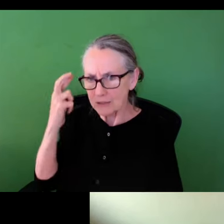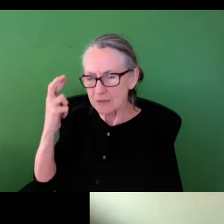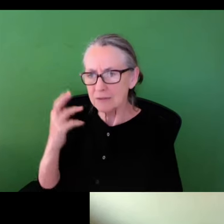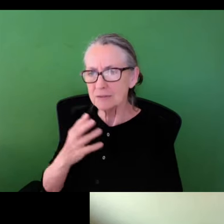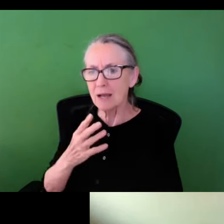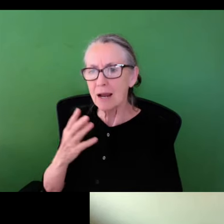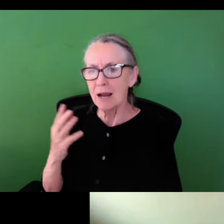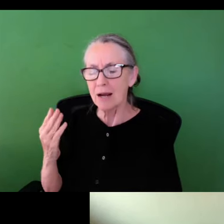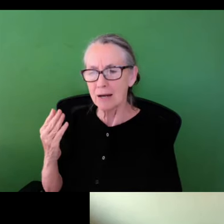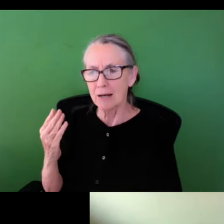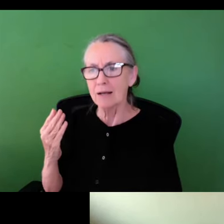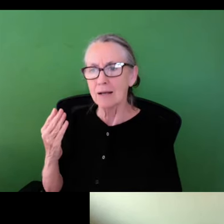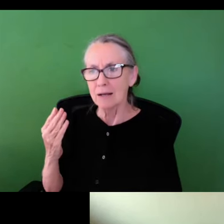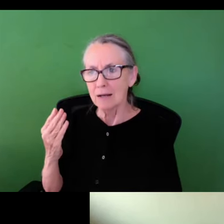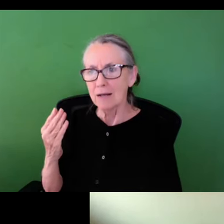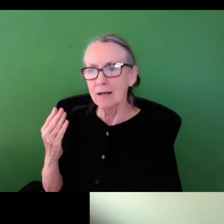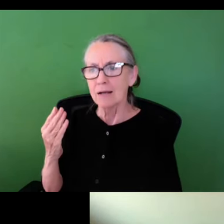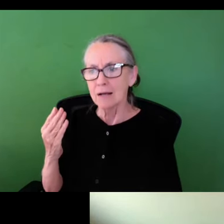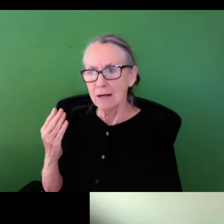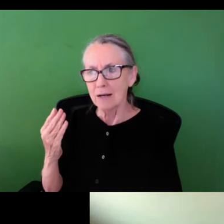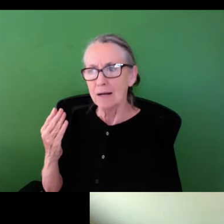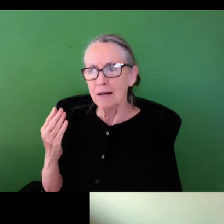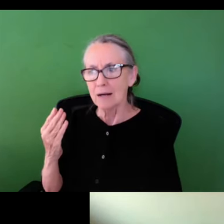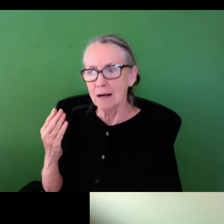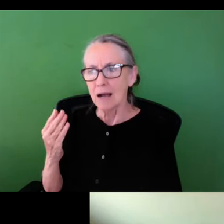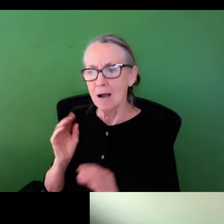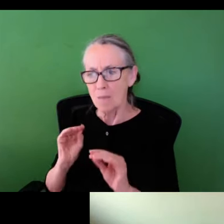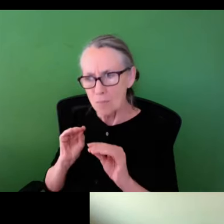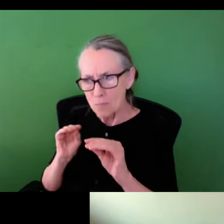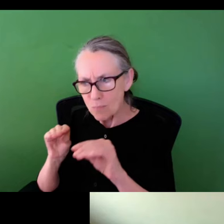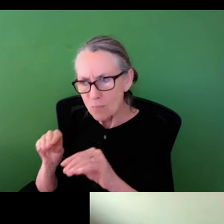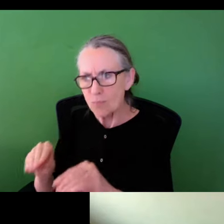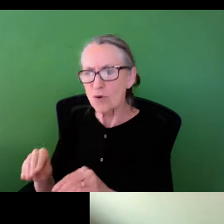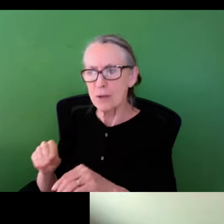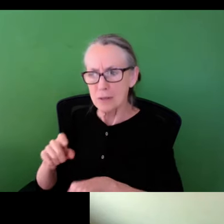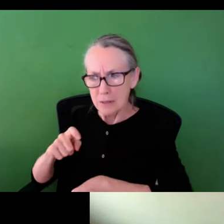for the right reasons, and that again,